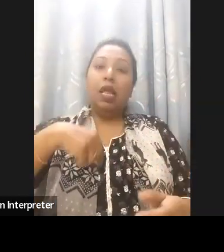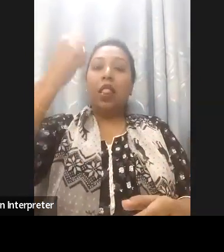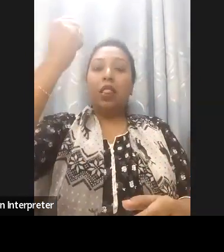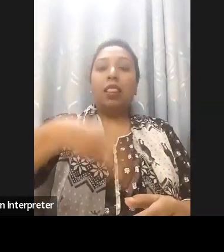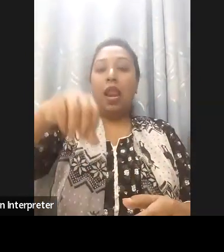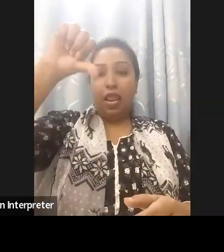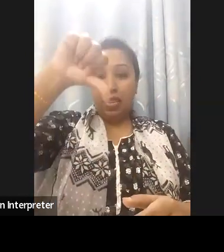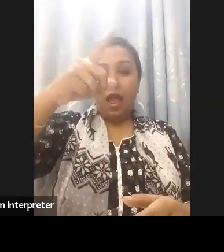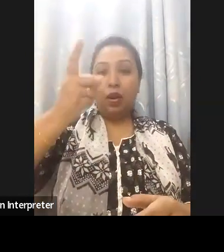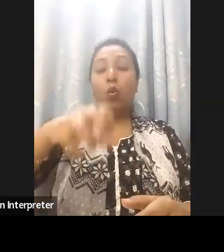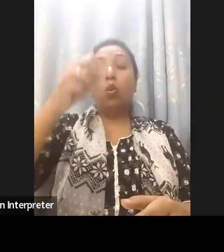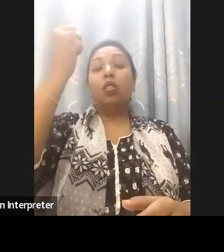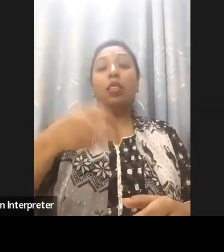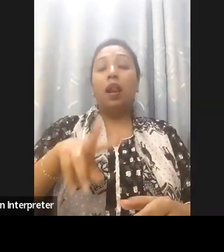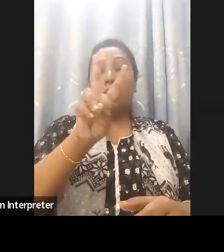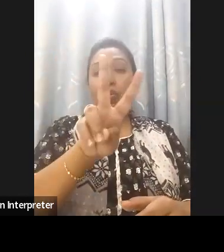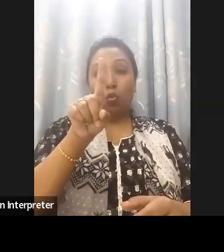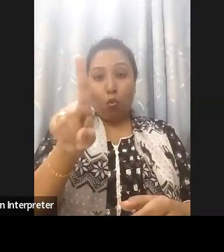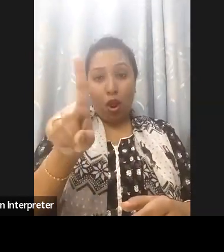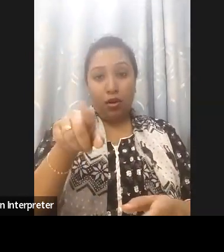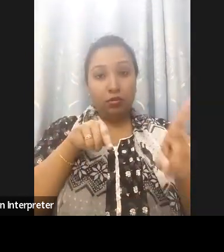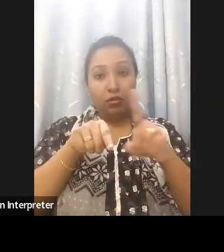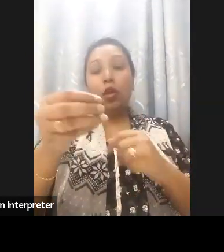a commitment towards digital inclusion and accessibility and right to information